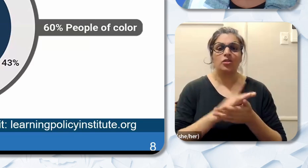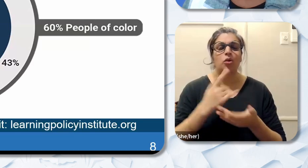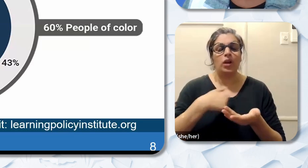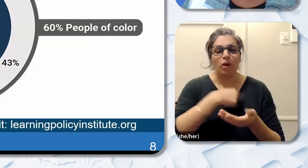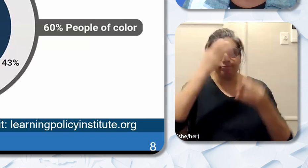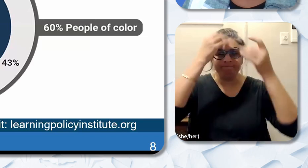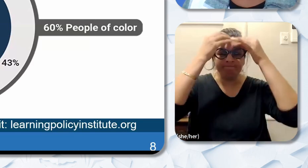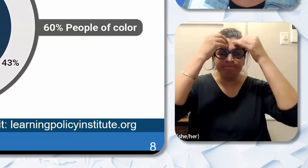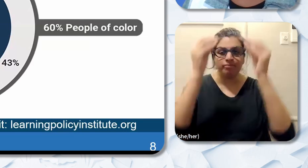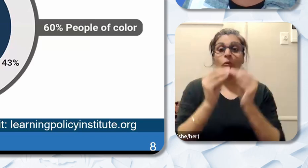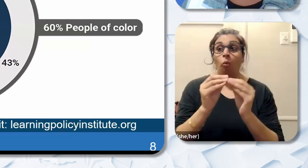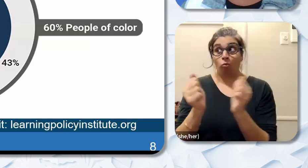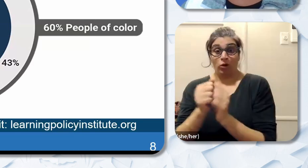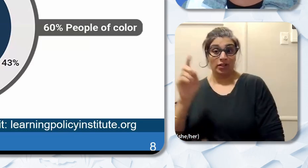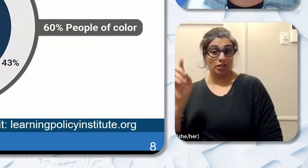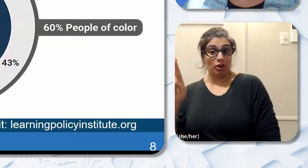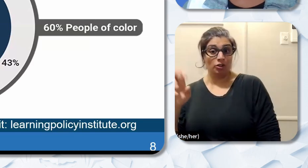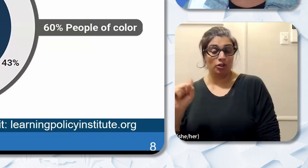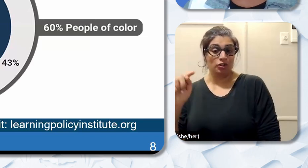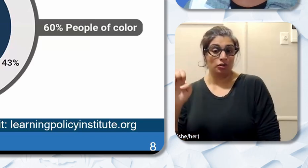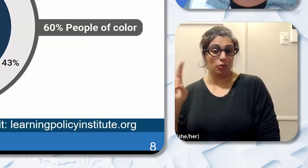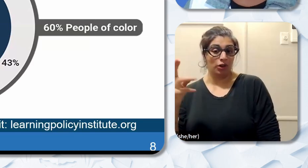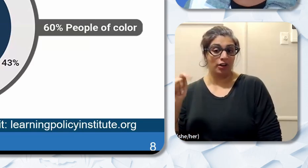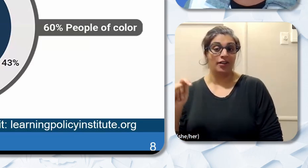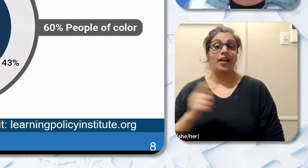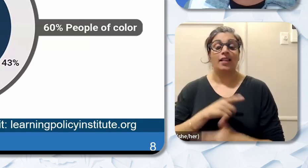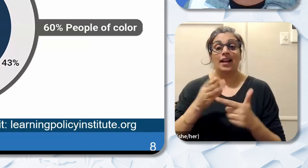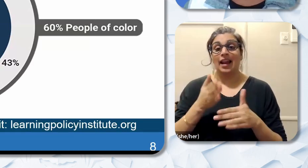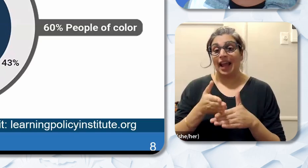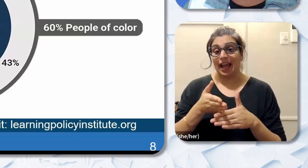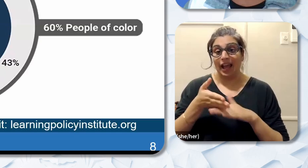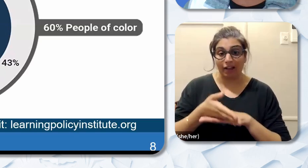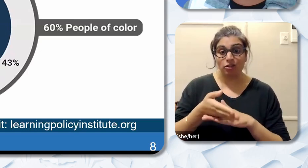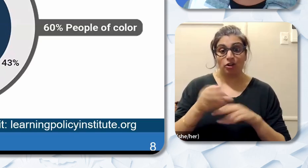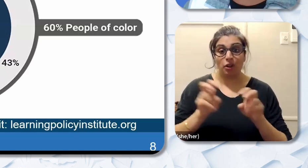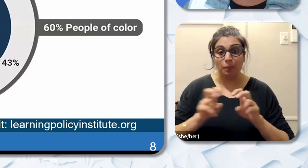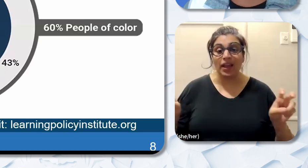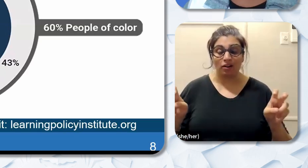Dr. Stewart and following our panel discussion I will share some steps CDE is taking to address